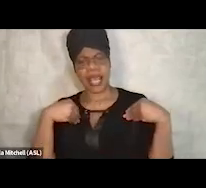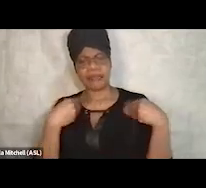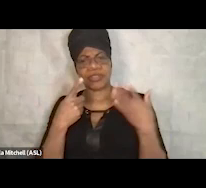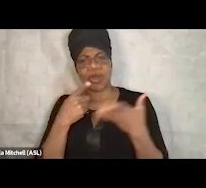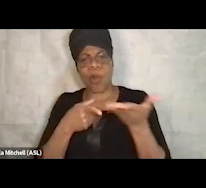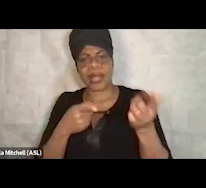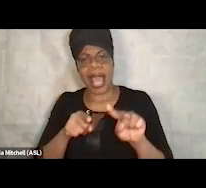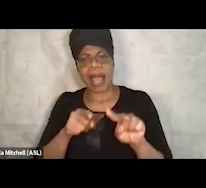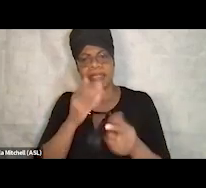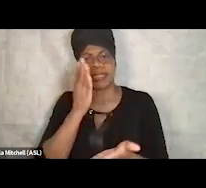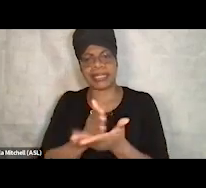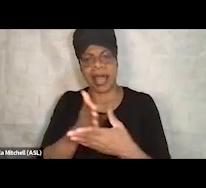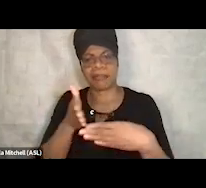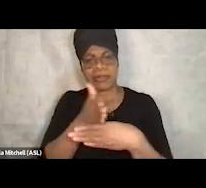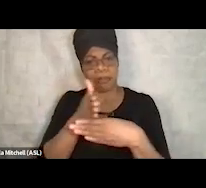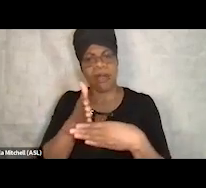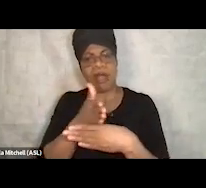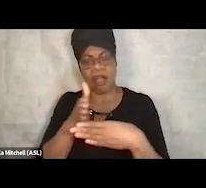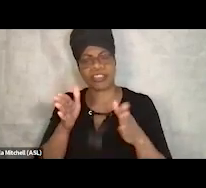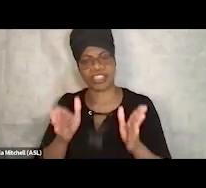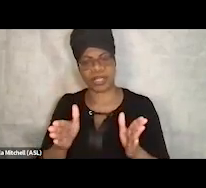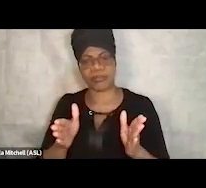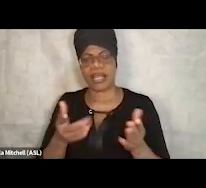So I always try to be a little more liberal